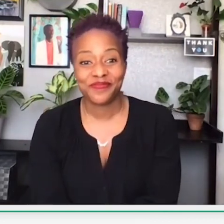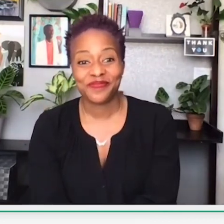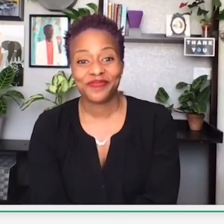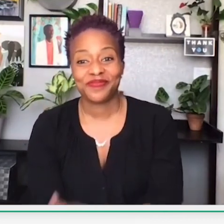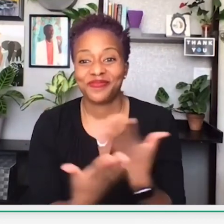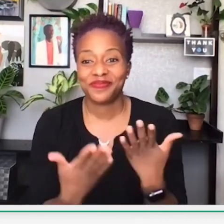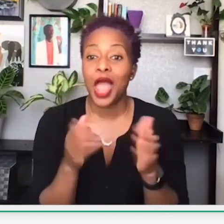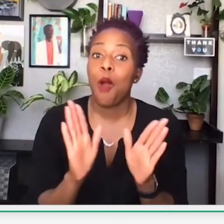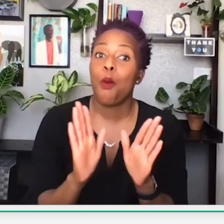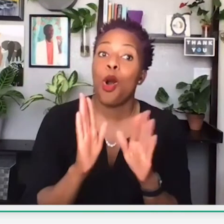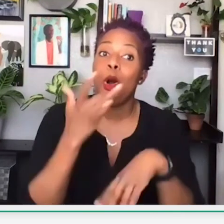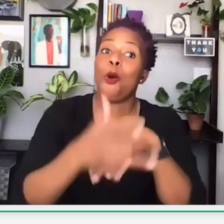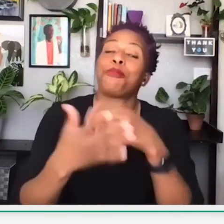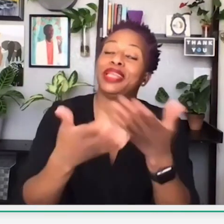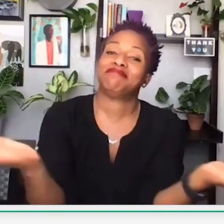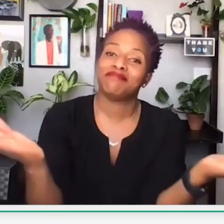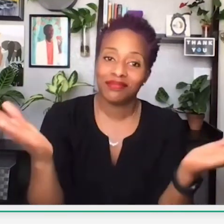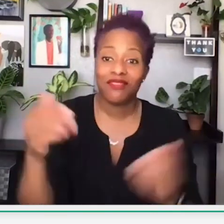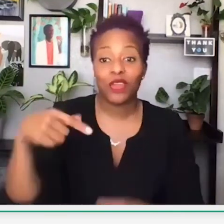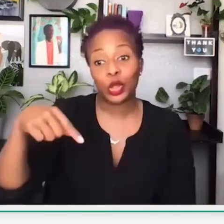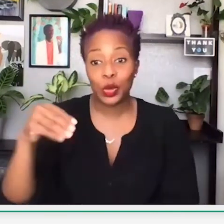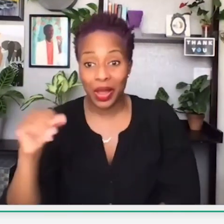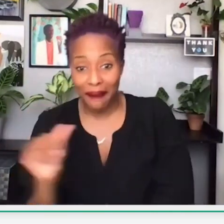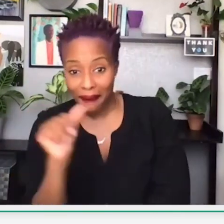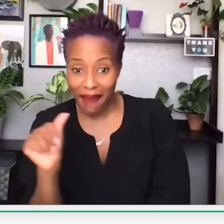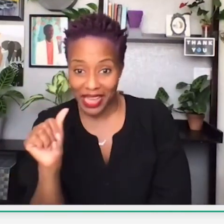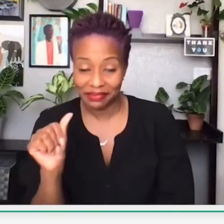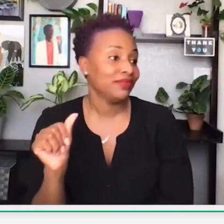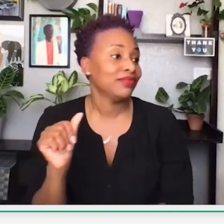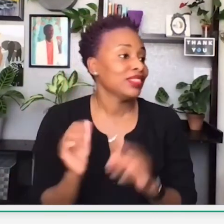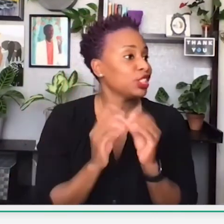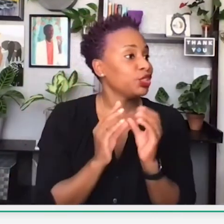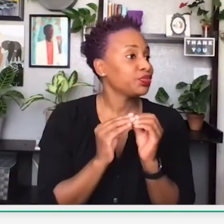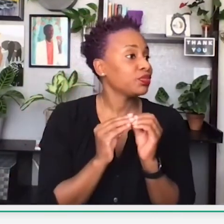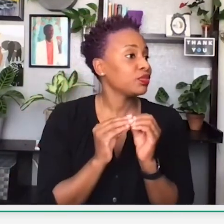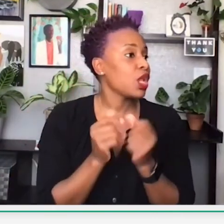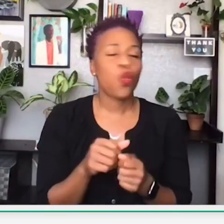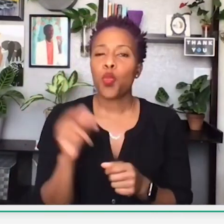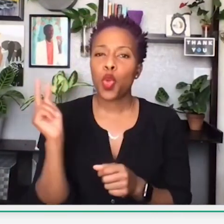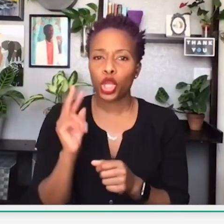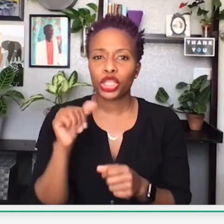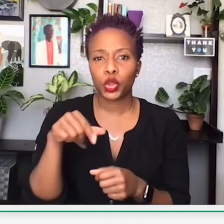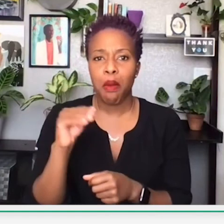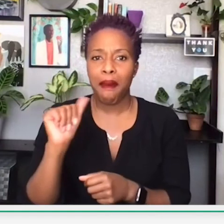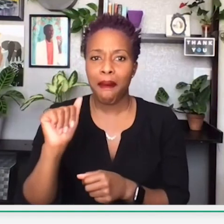your power to.” And that is a quote by Frederick Douglass. I'll go ahead and open the rest of this